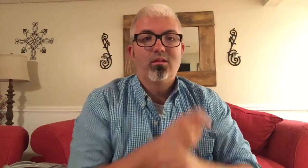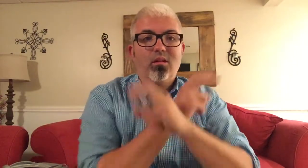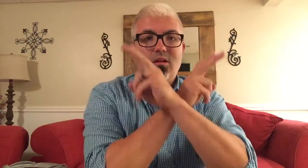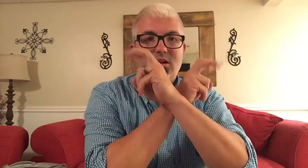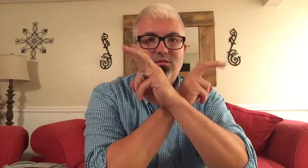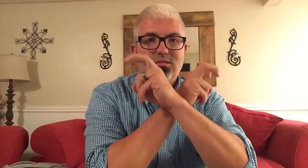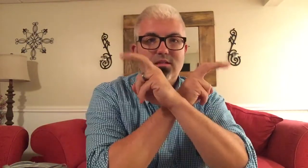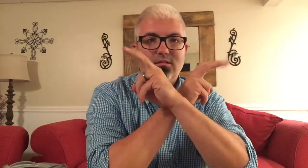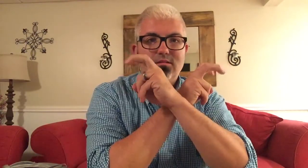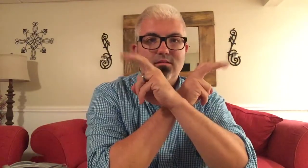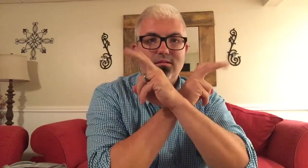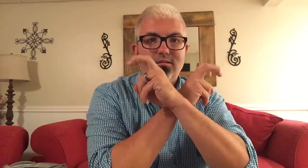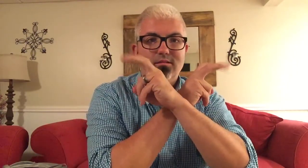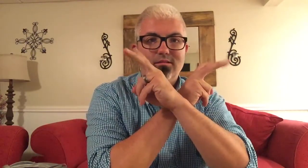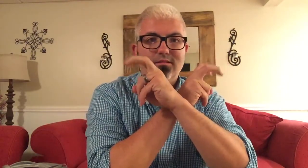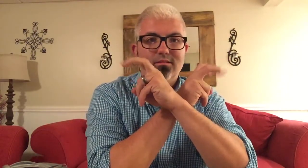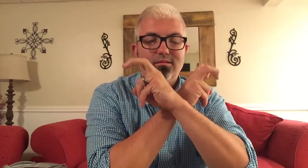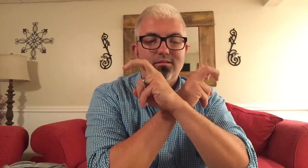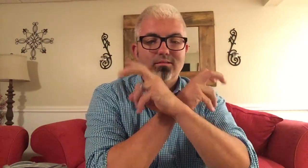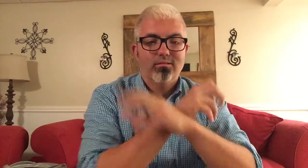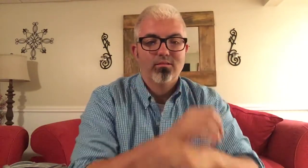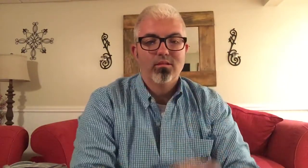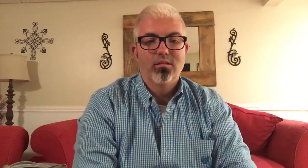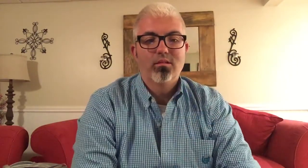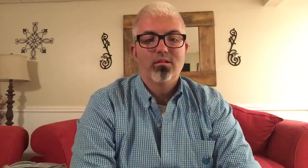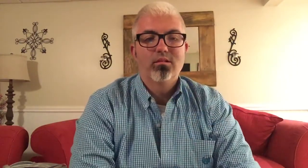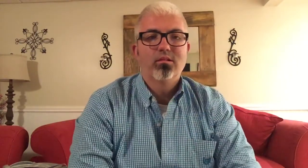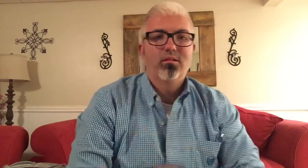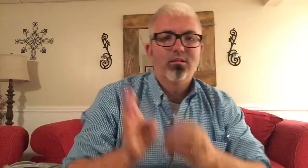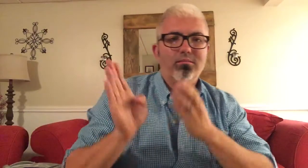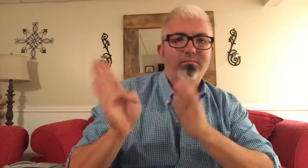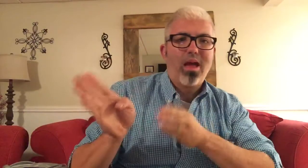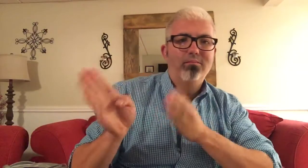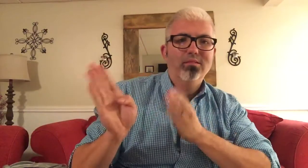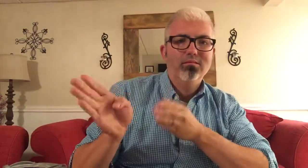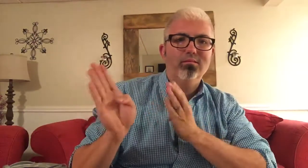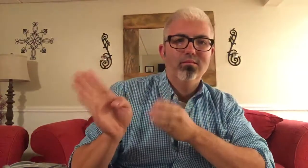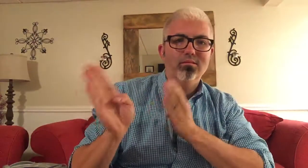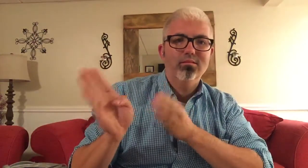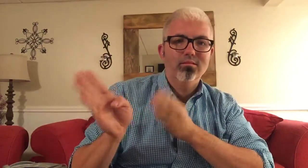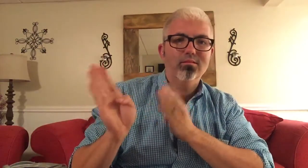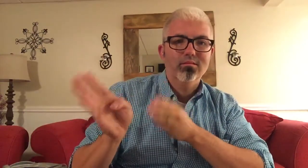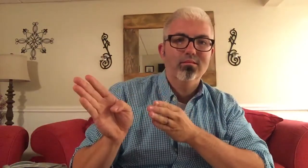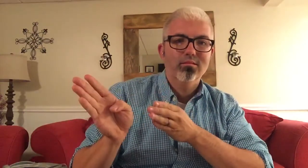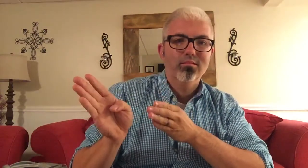AUSTRIA BAHAMAS